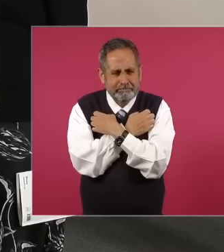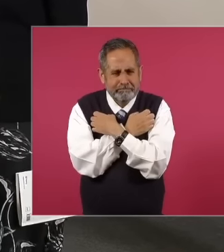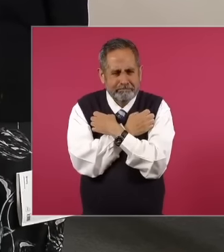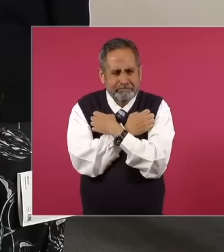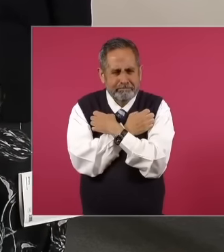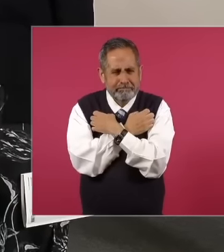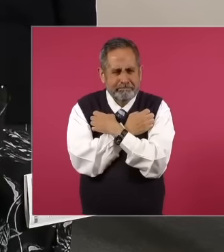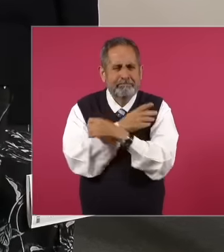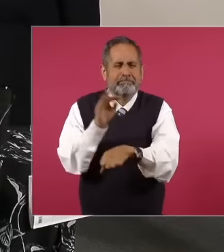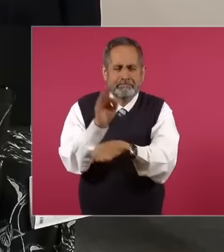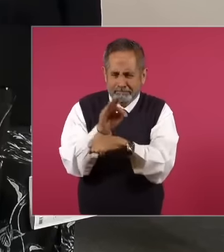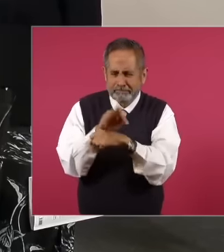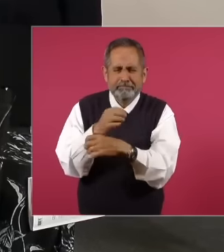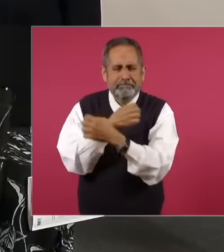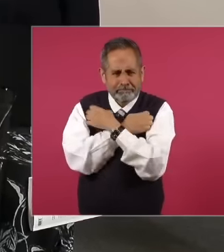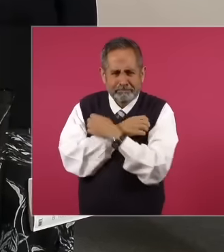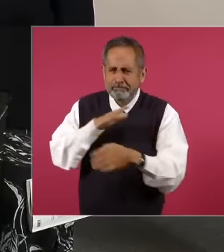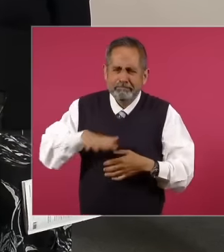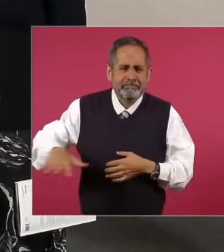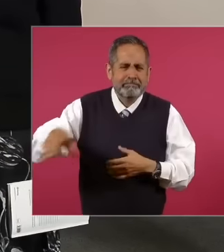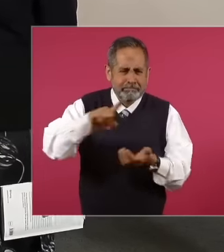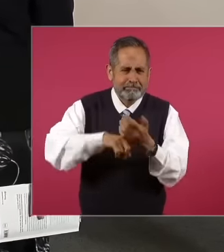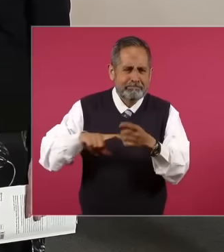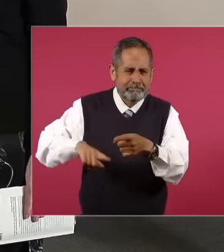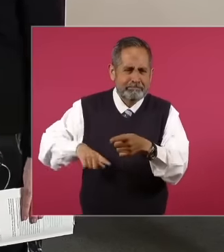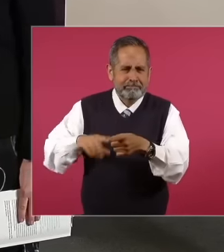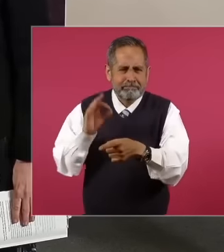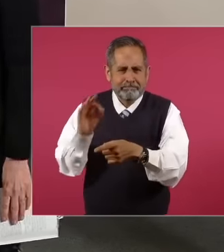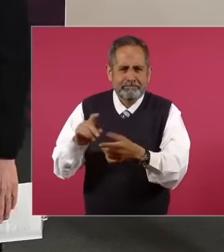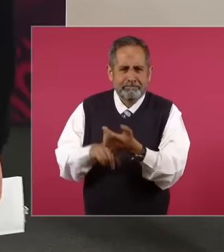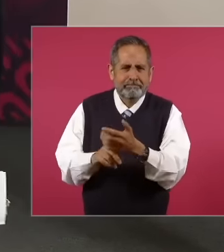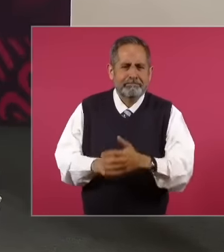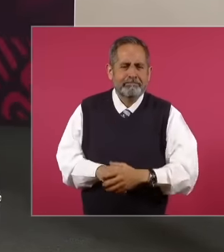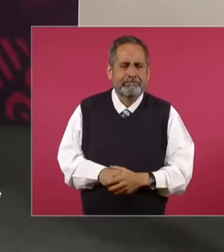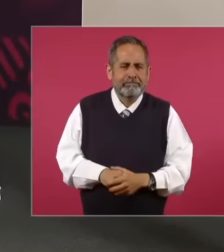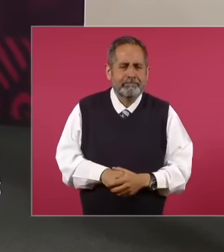defense of public education and we are going to do it